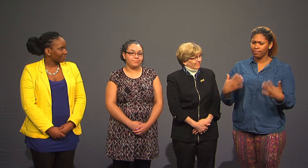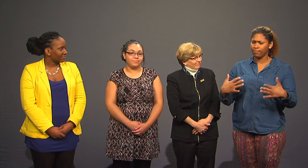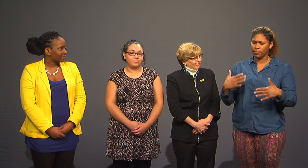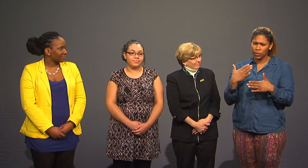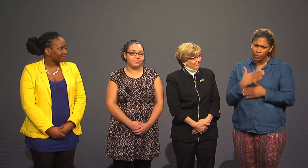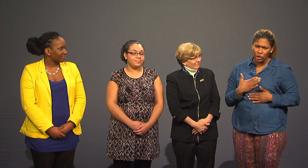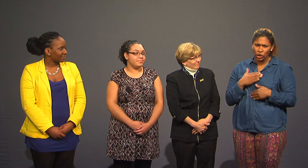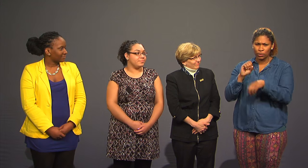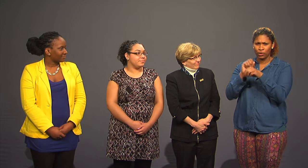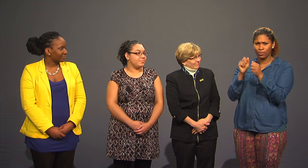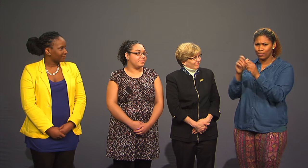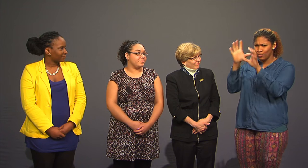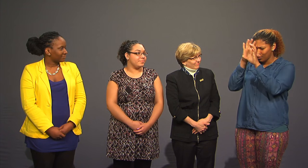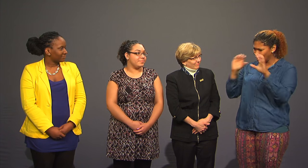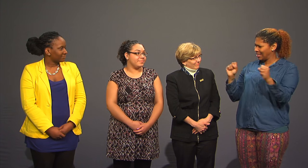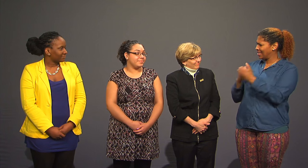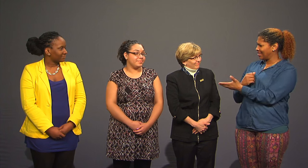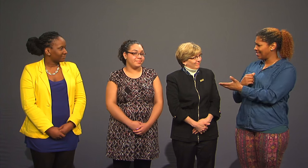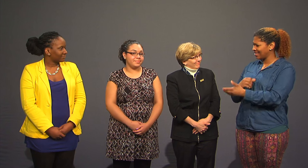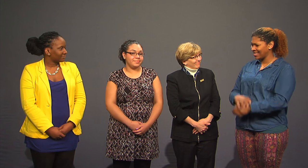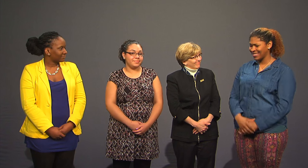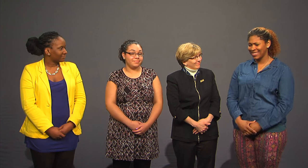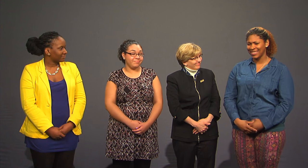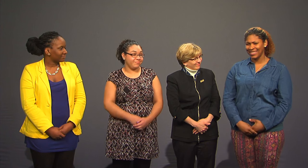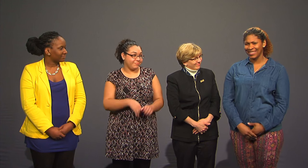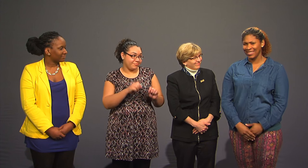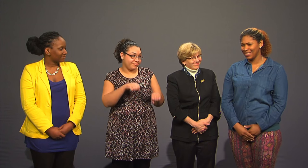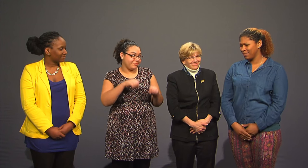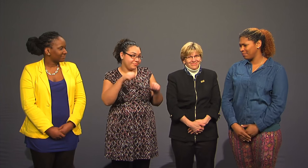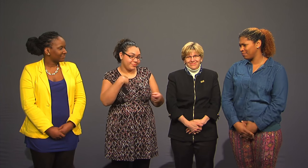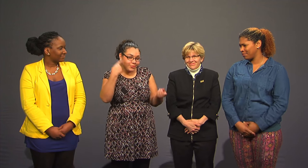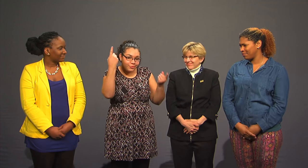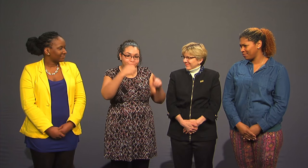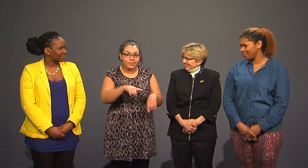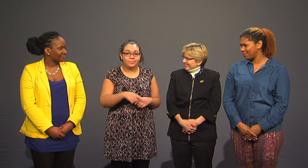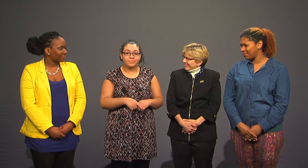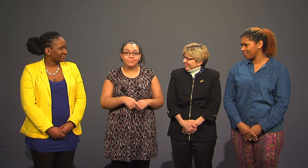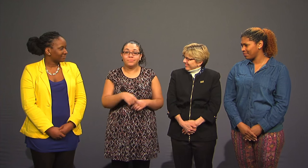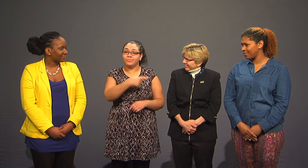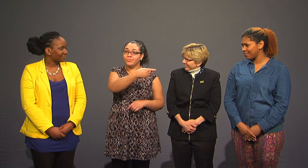It has been a pleasure working with our new president! I wholeheartedly agree.